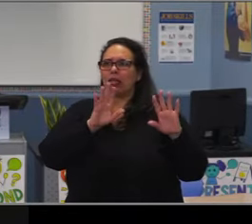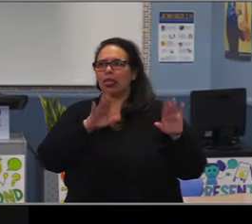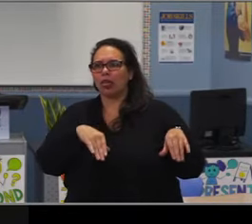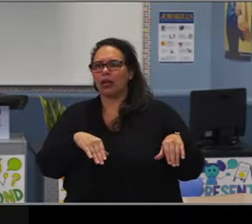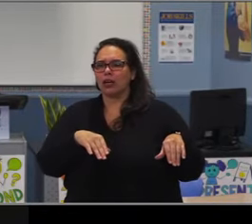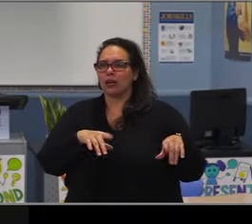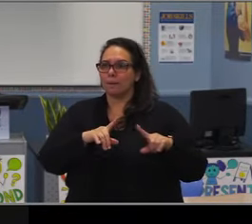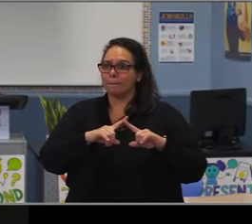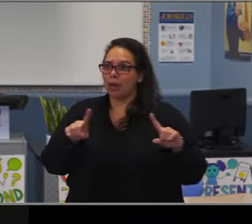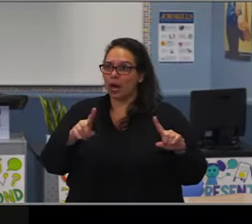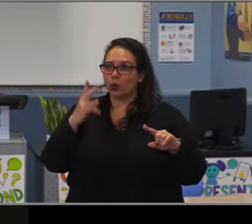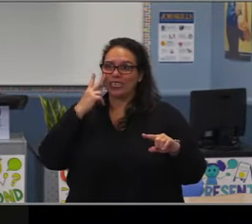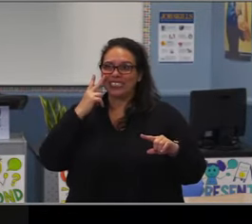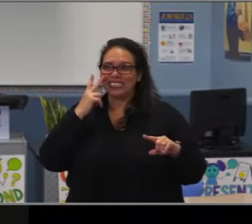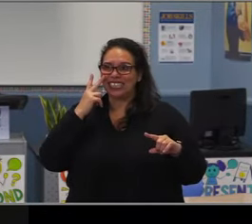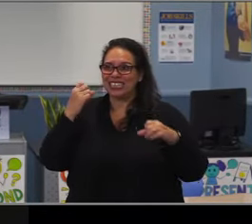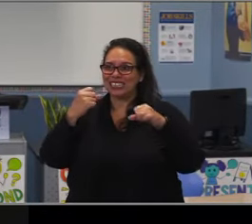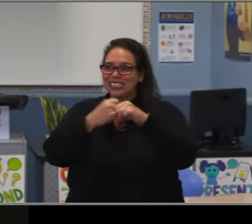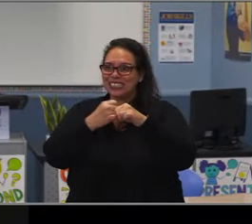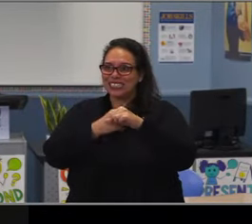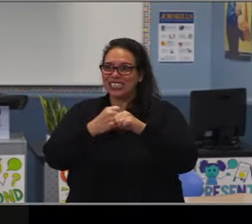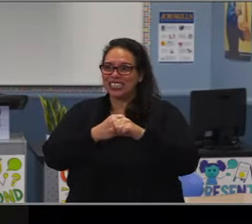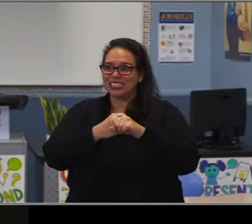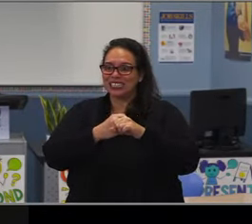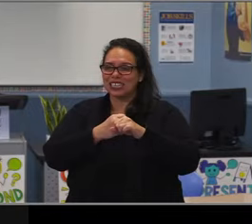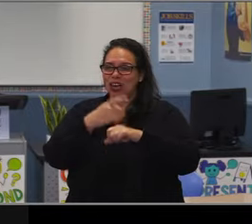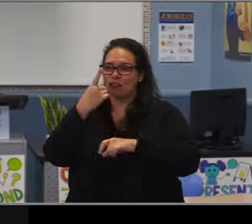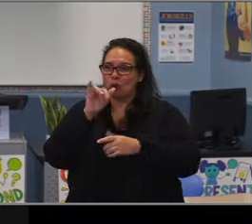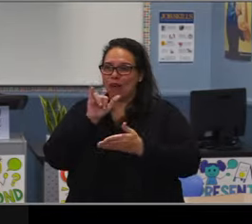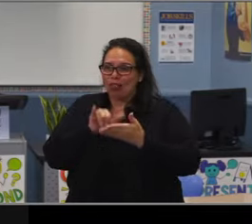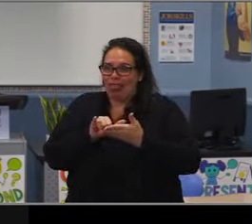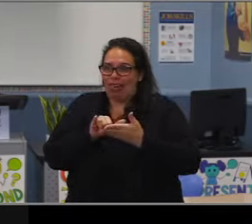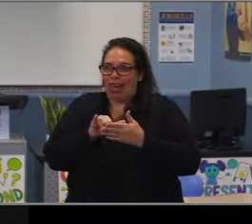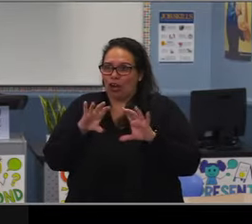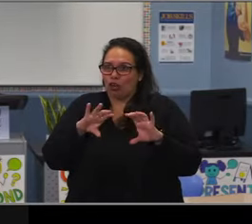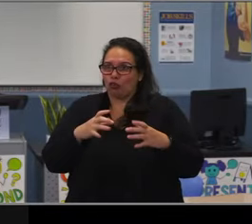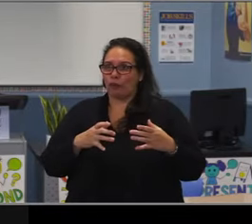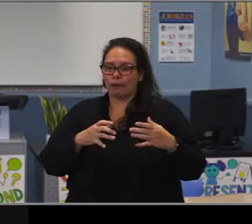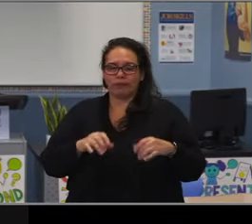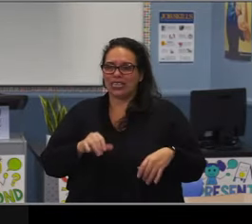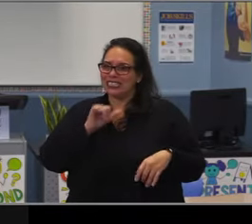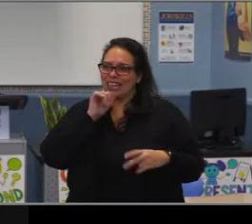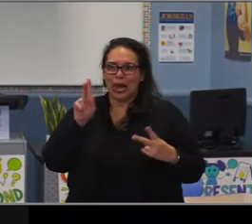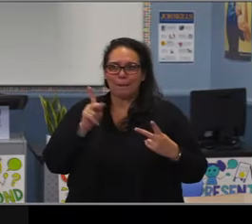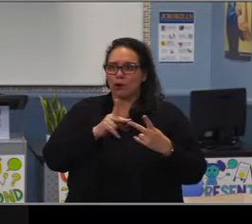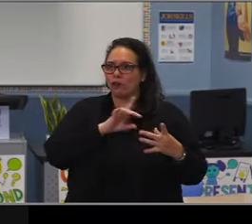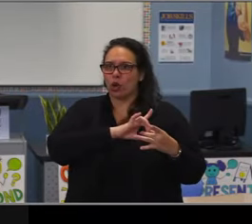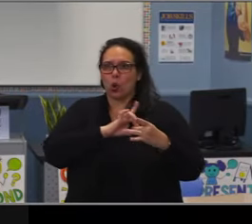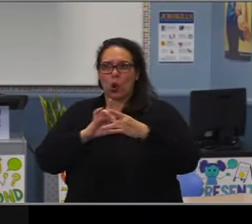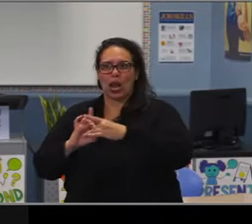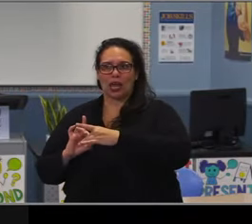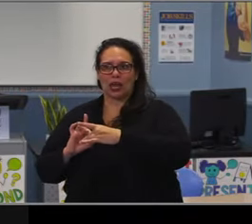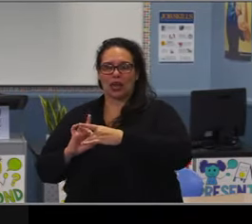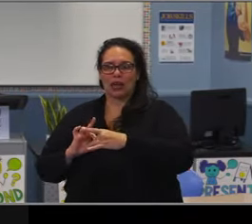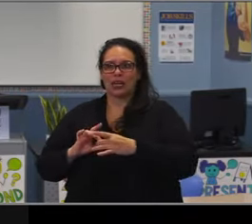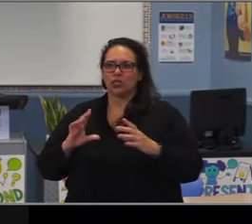where suspension and attendance come together, is that having a more or less impact on our Hispanic students?